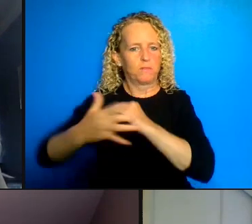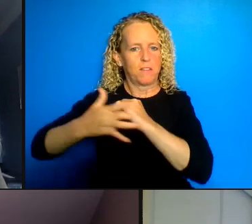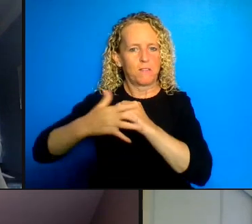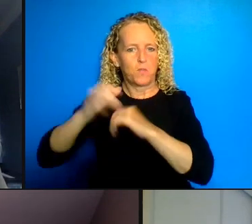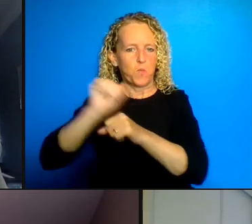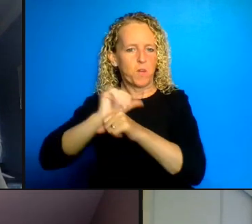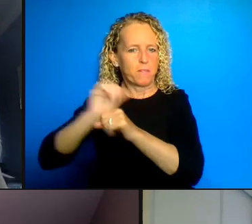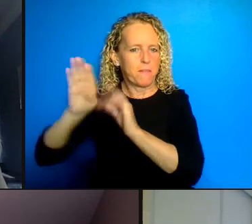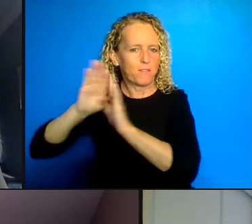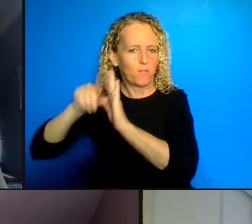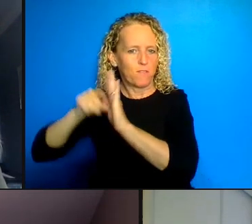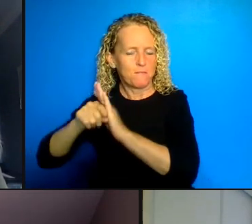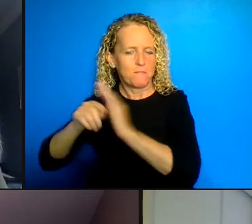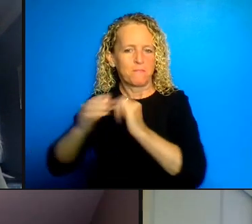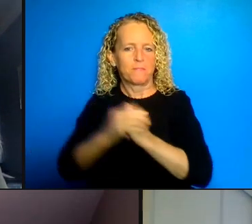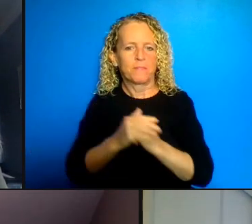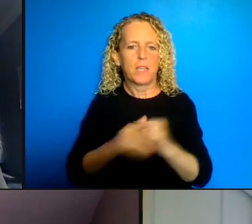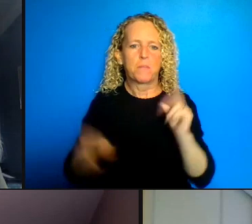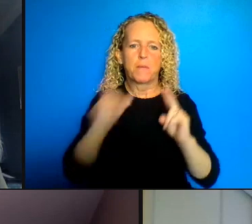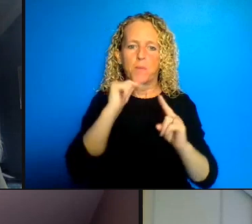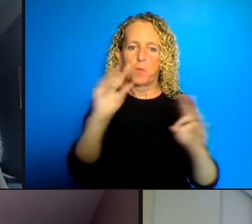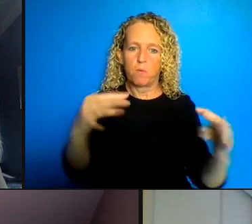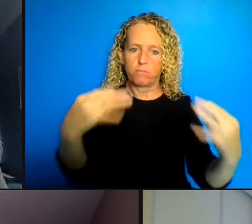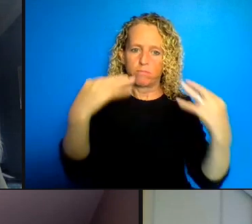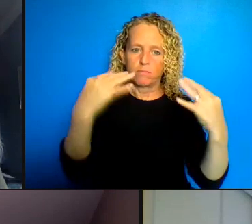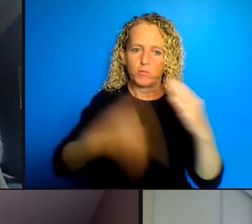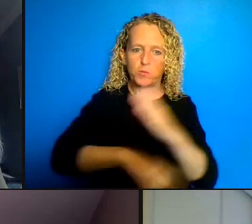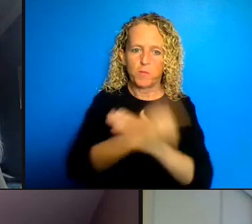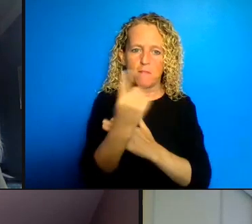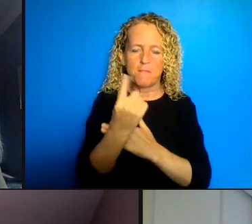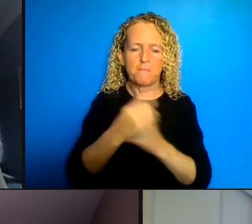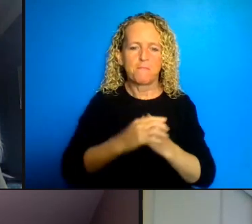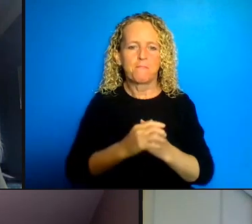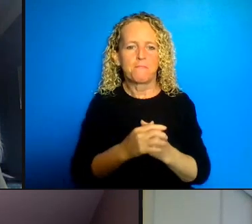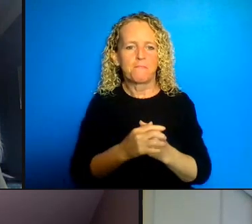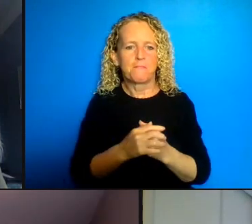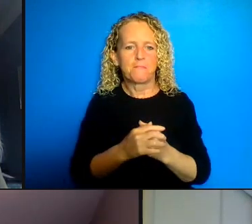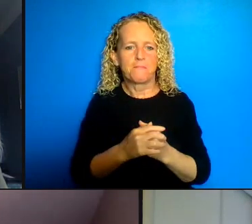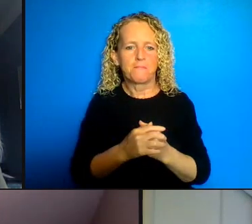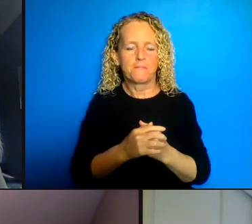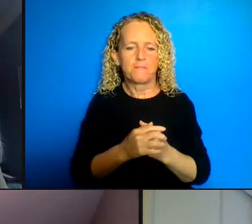being here with us today and just remember the series would be online for